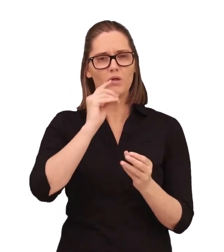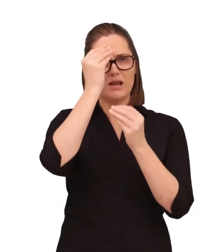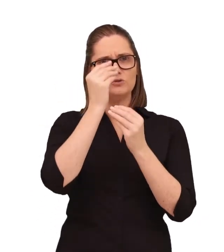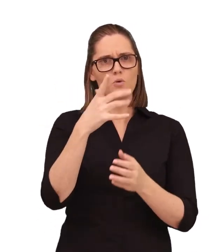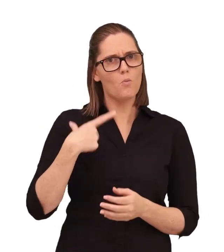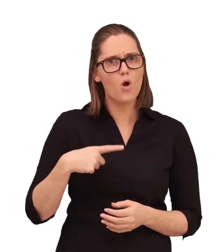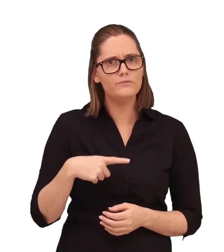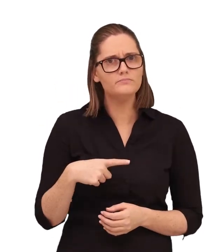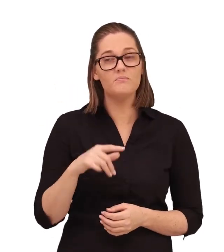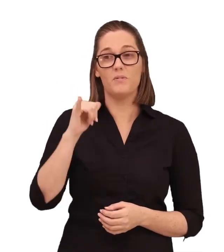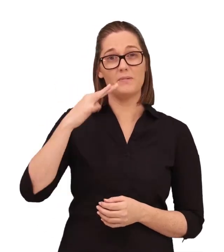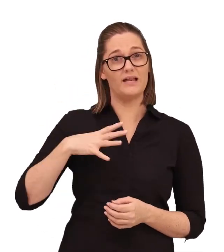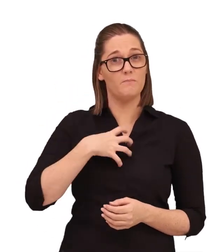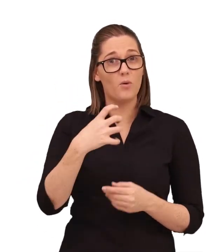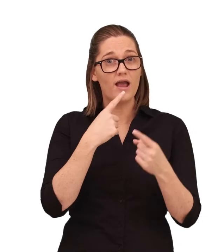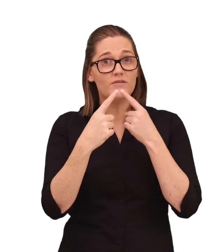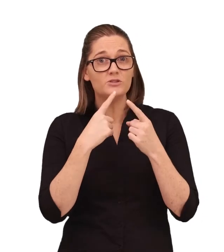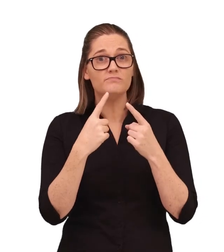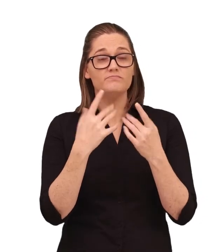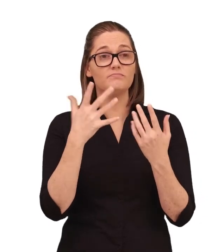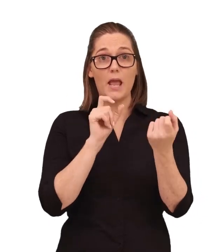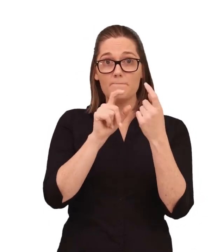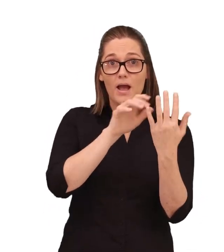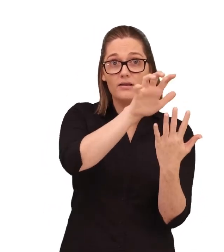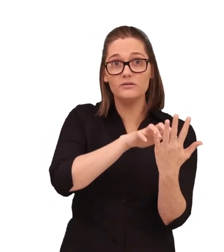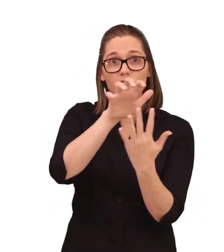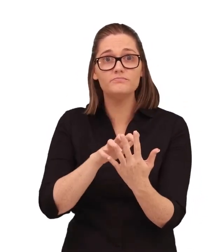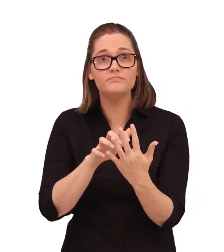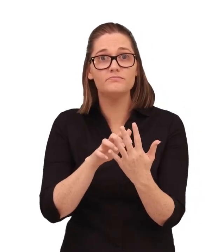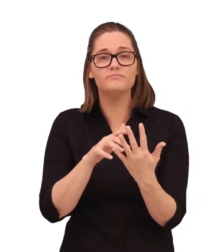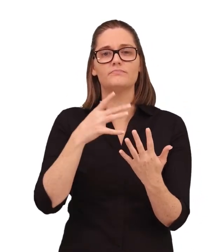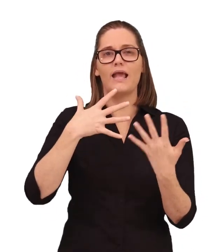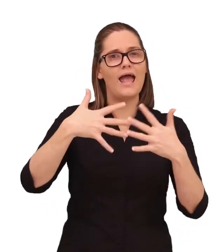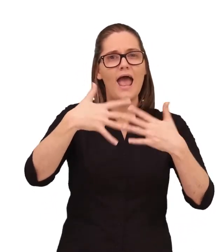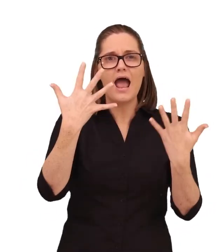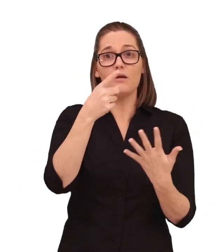be because we need more information perhaps a written email or letter about the problem